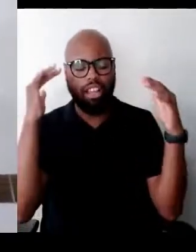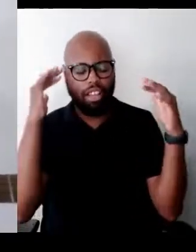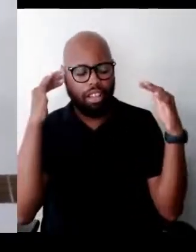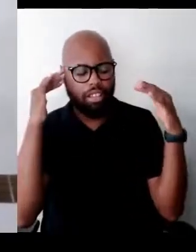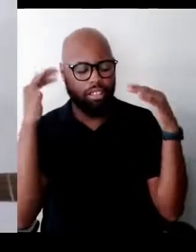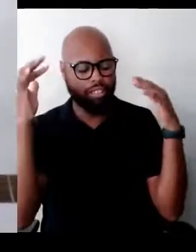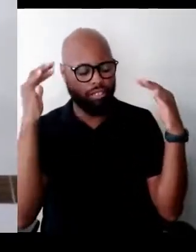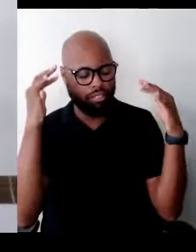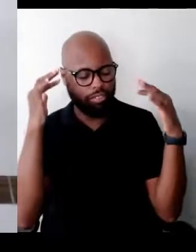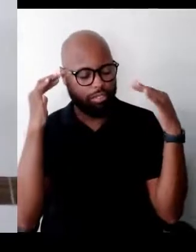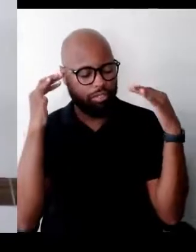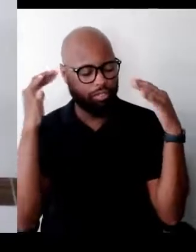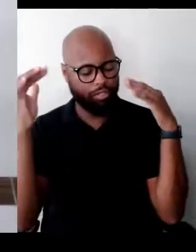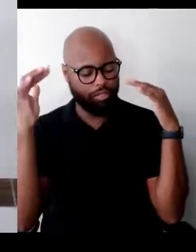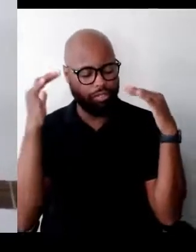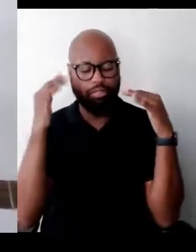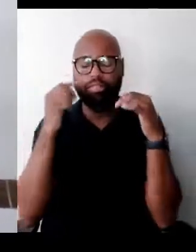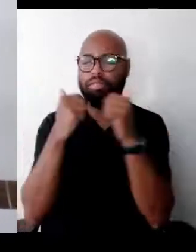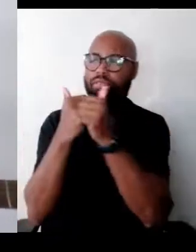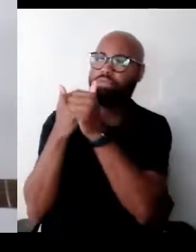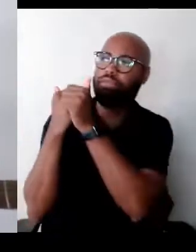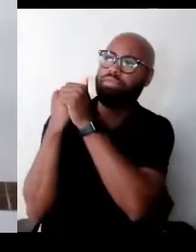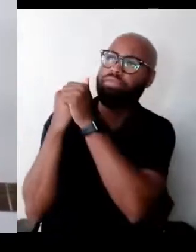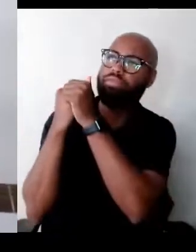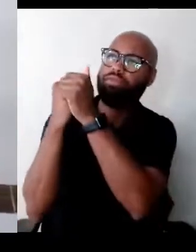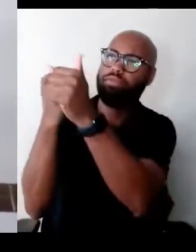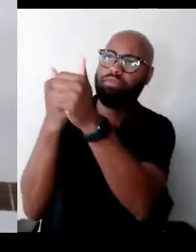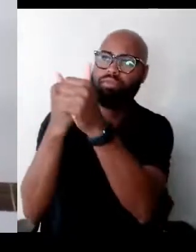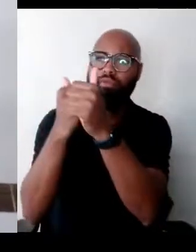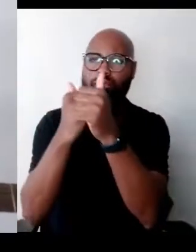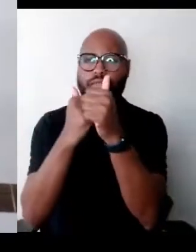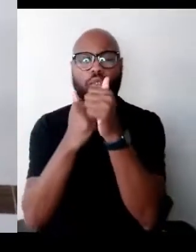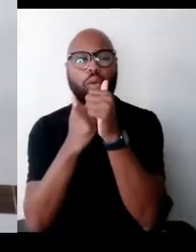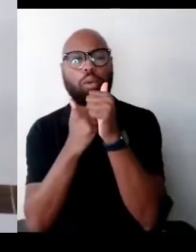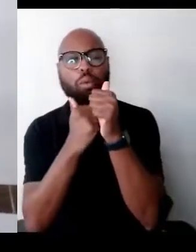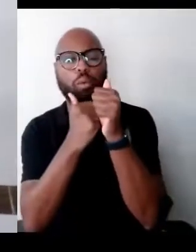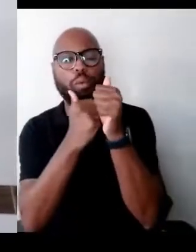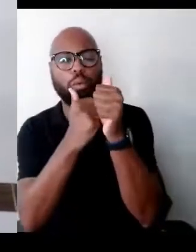Follow, follow the sound